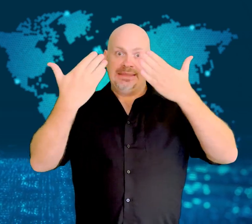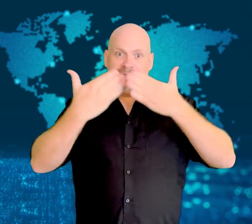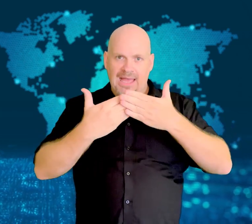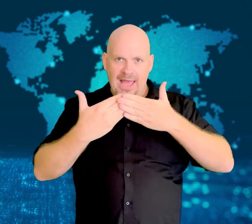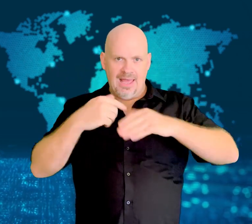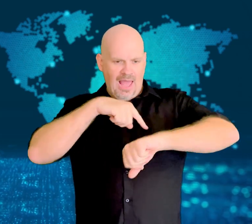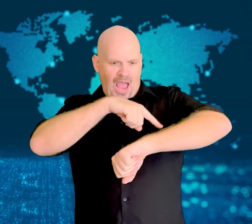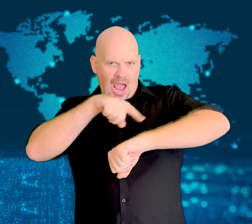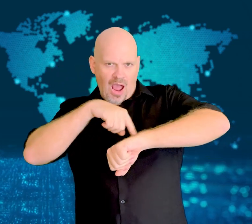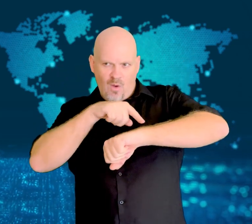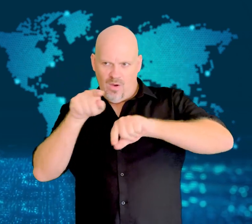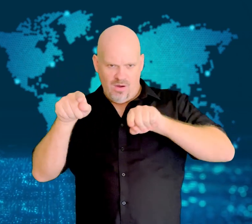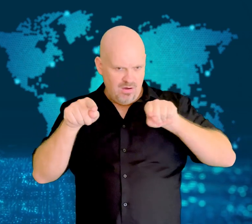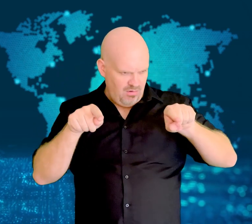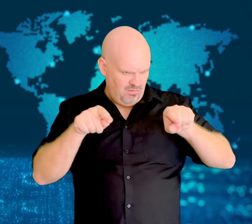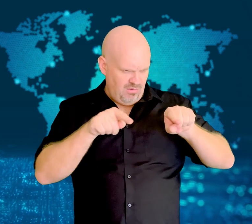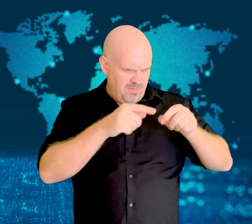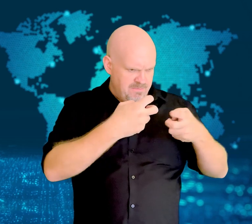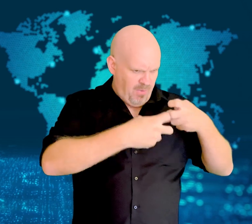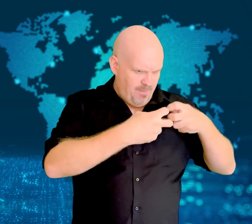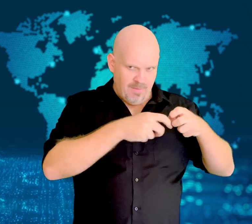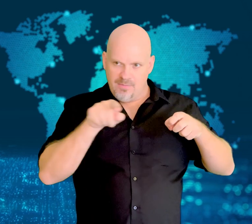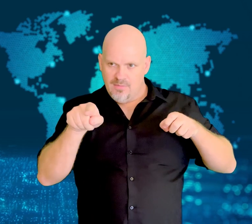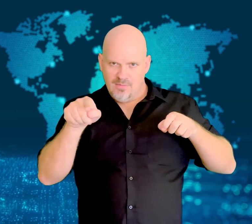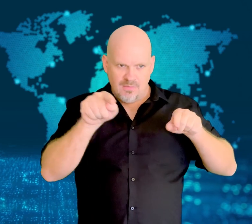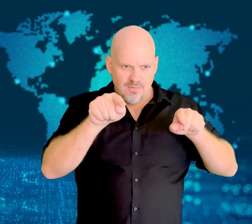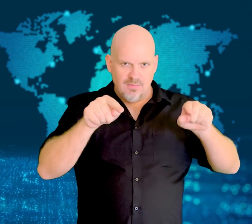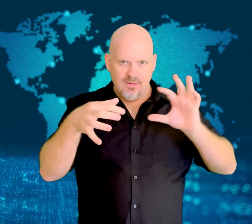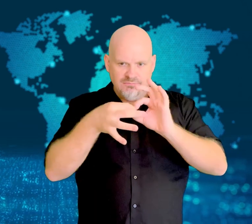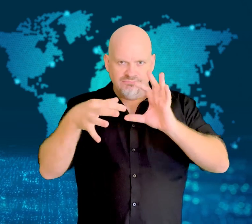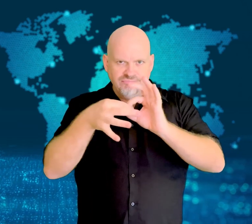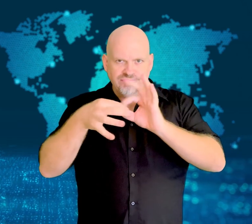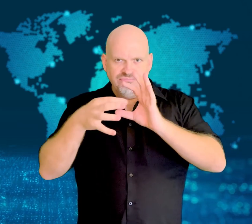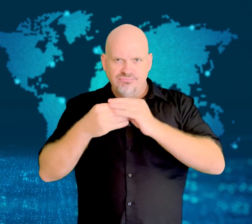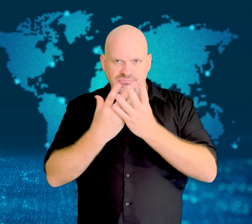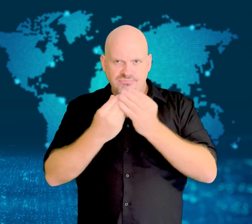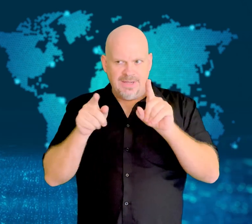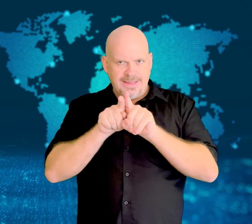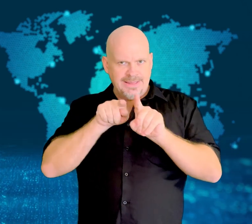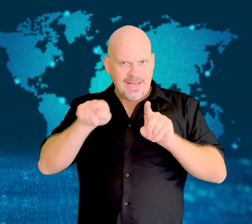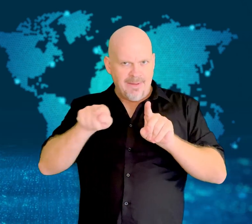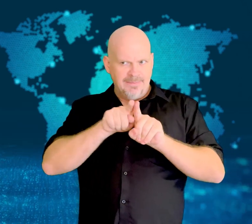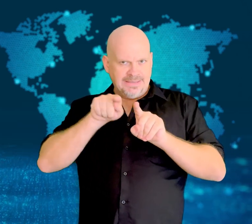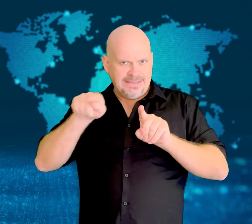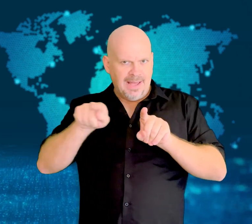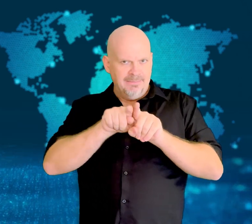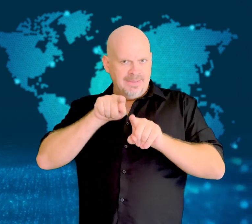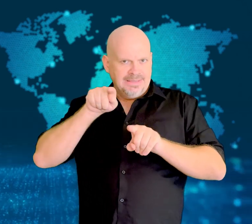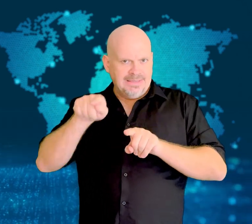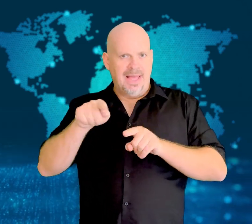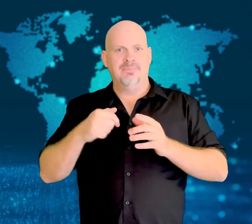This led employees and investigators to suspect Letby.